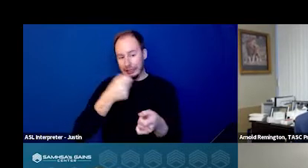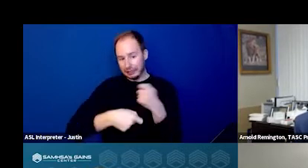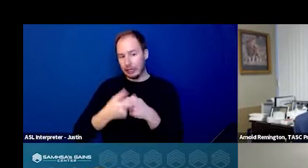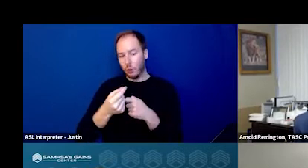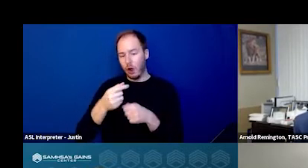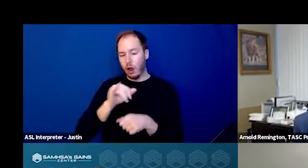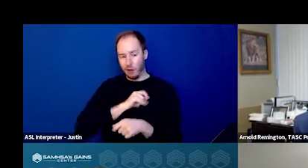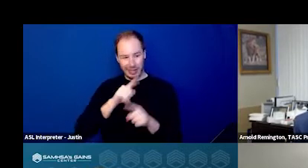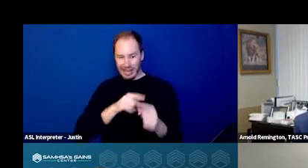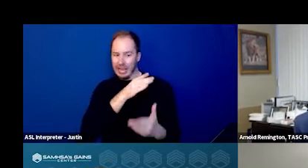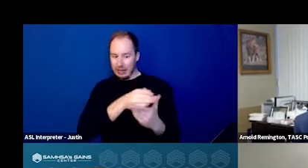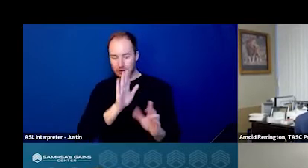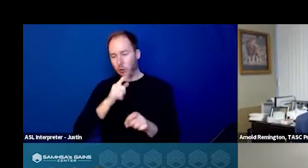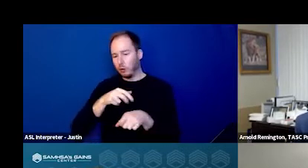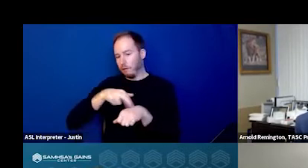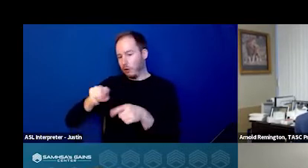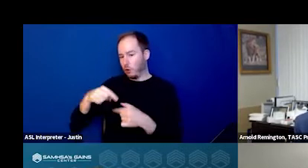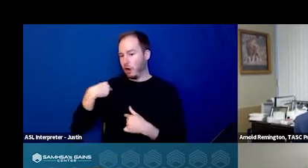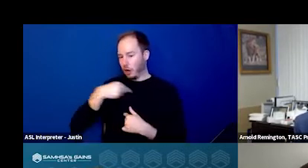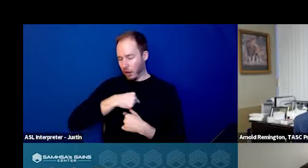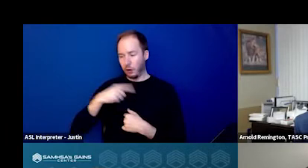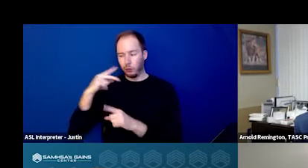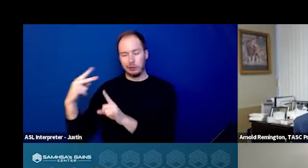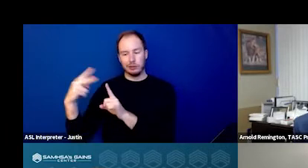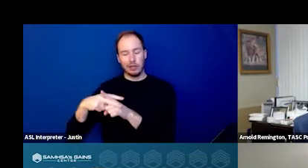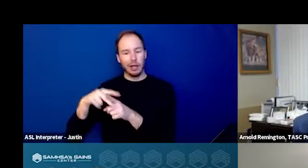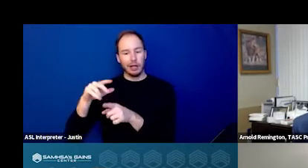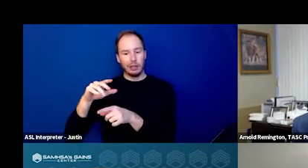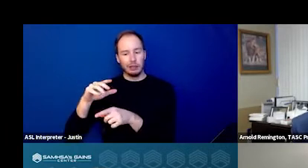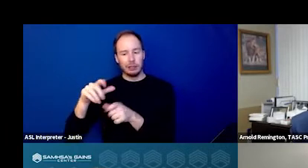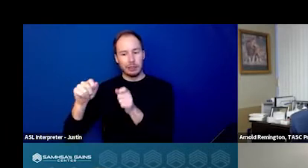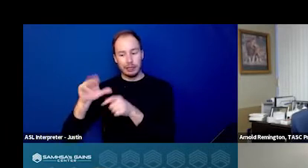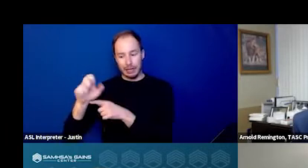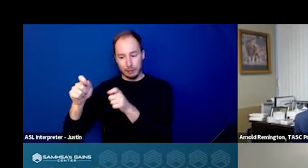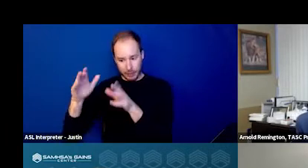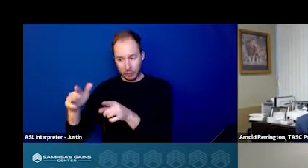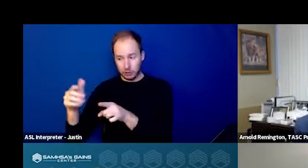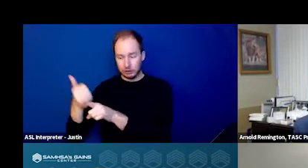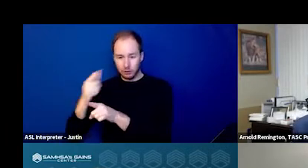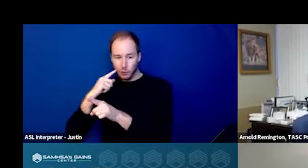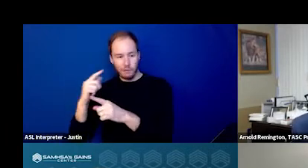I would assign a case manager, case manager would follow up. And the real critical part of a referral program is they